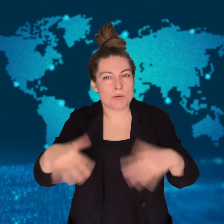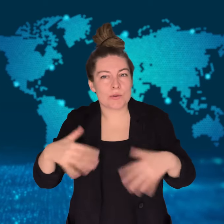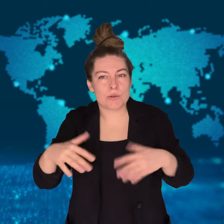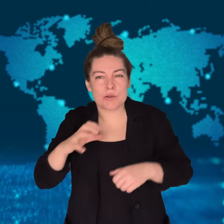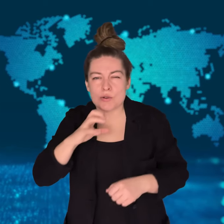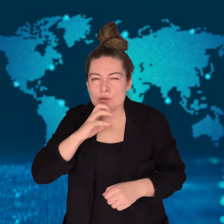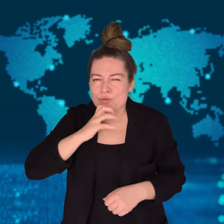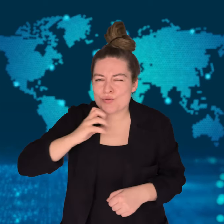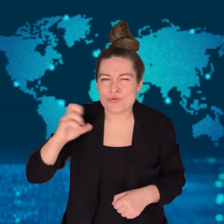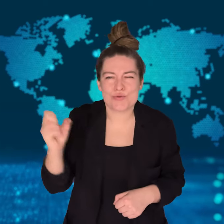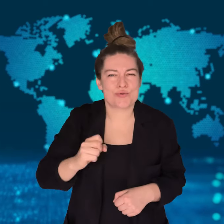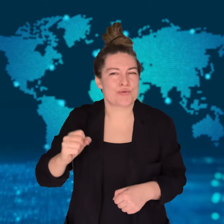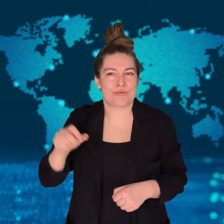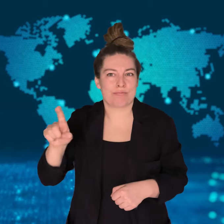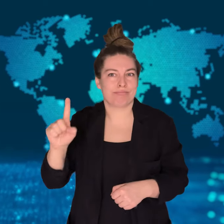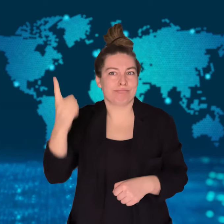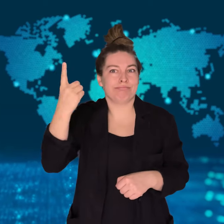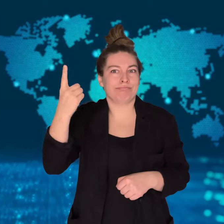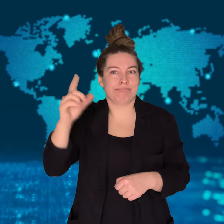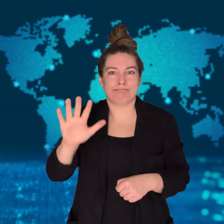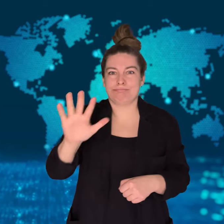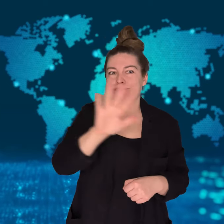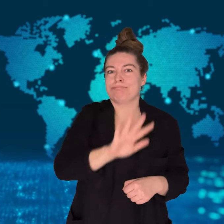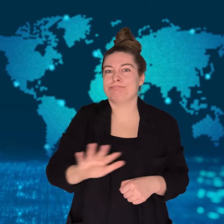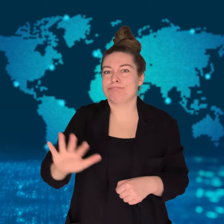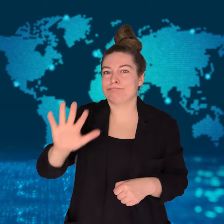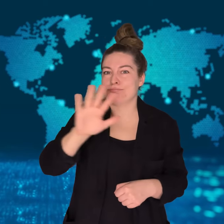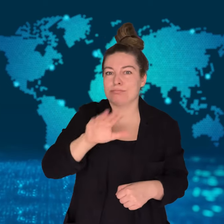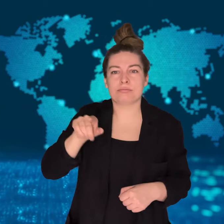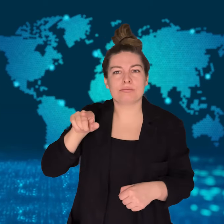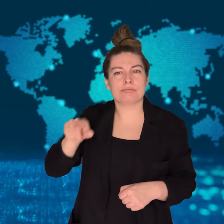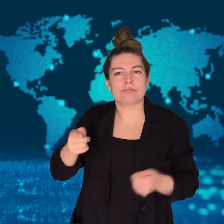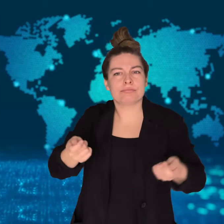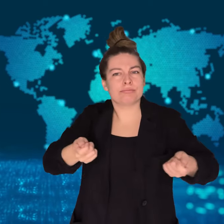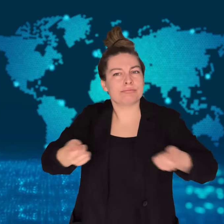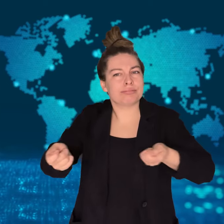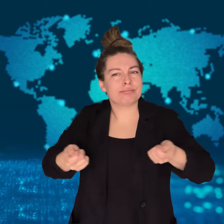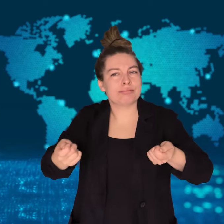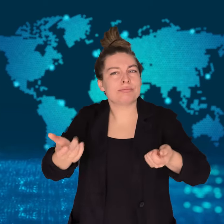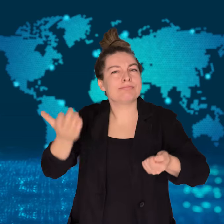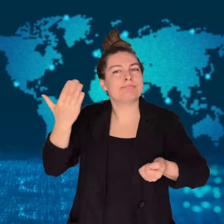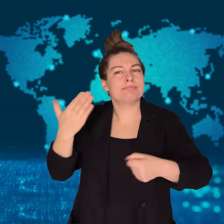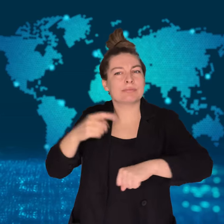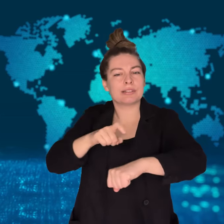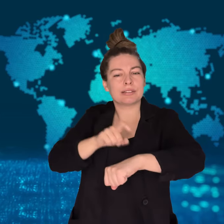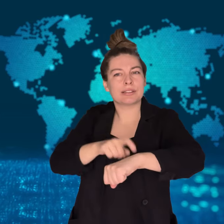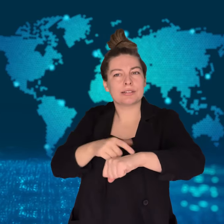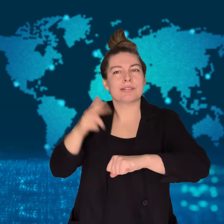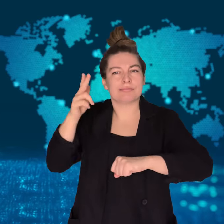King Harald is the oldest monarch in all of Europe.